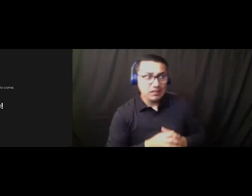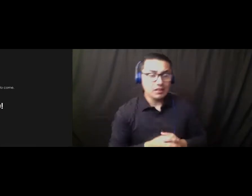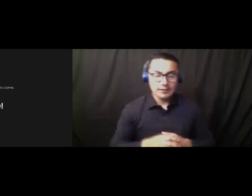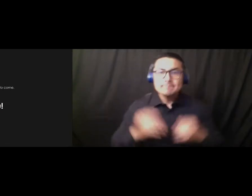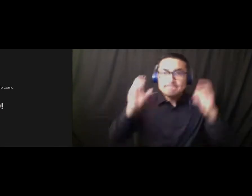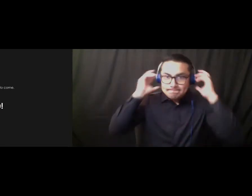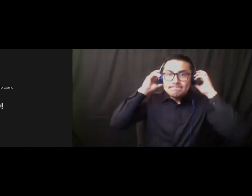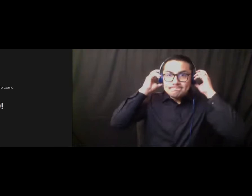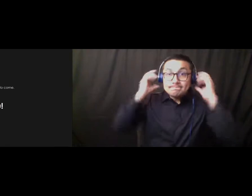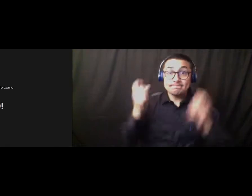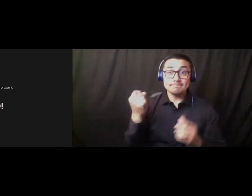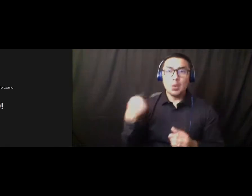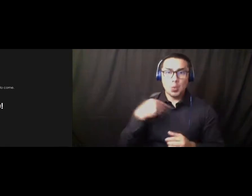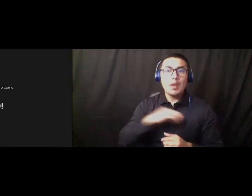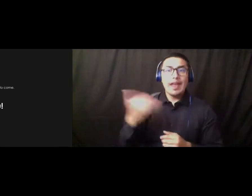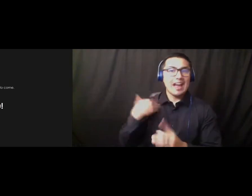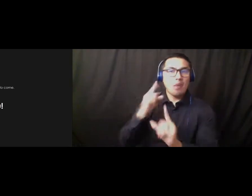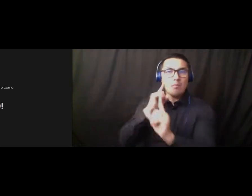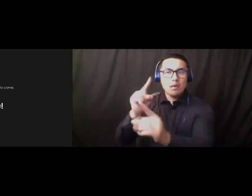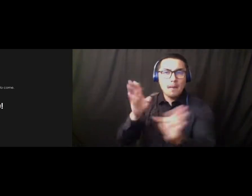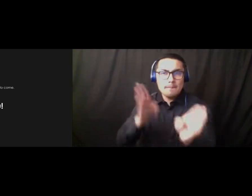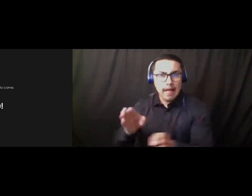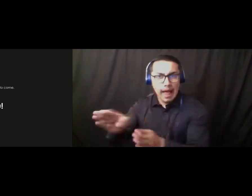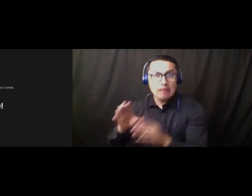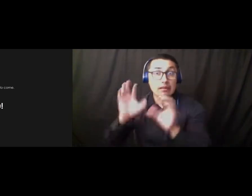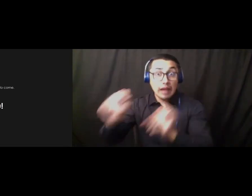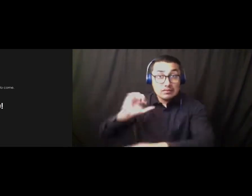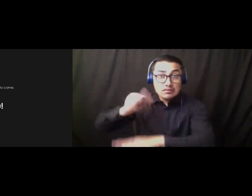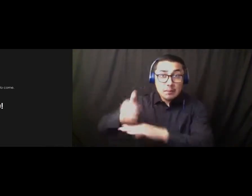But what we're-we're planning on doing is uh, renting